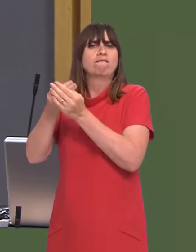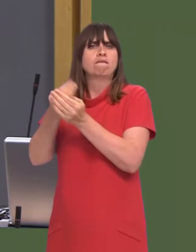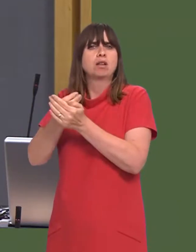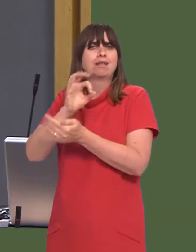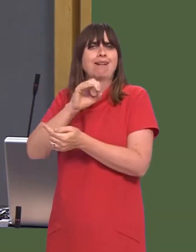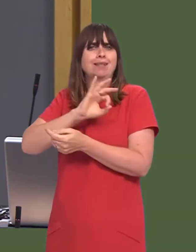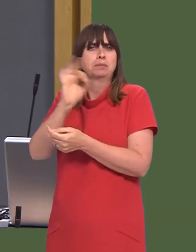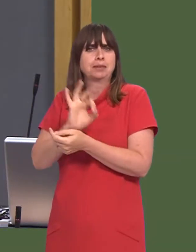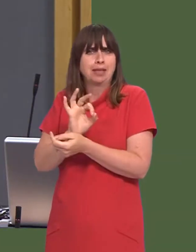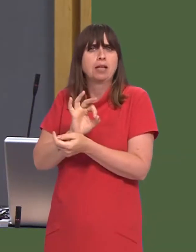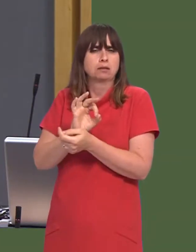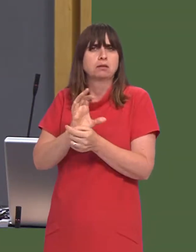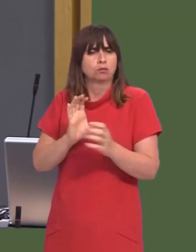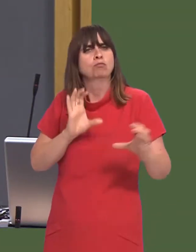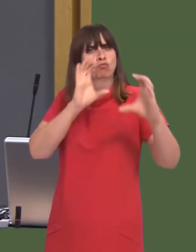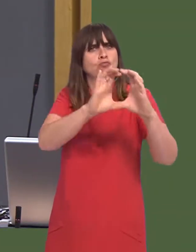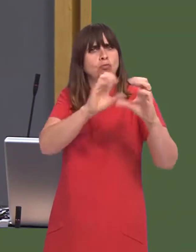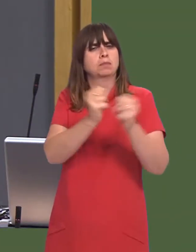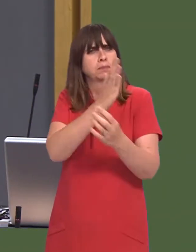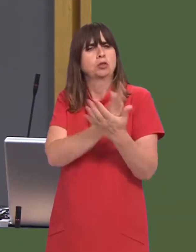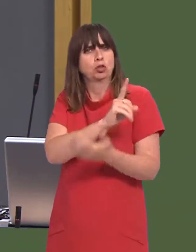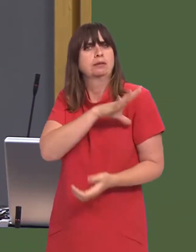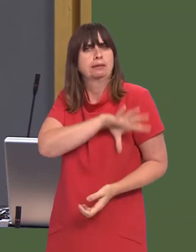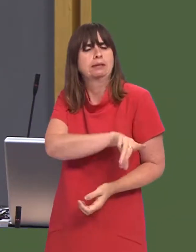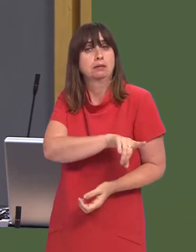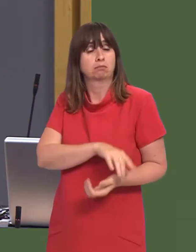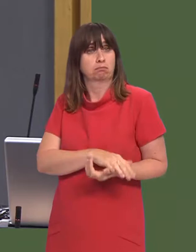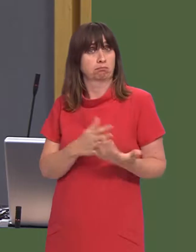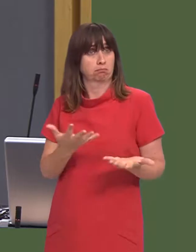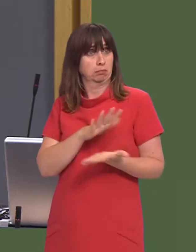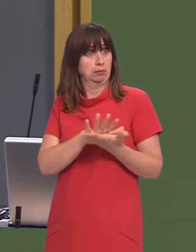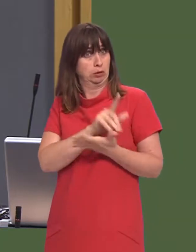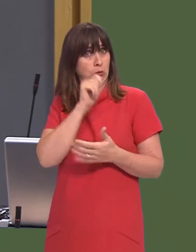funds in order to meet the needs and ensure we make the most of that.